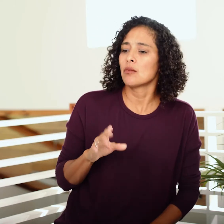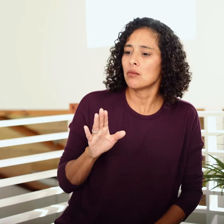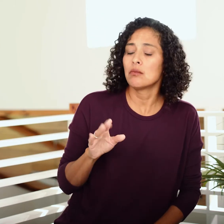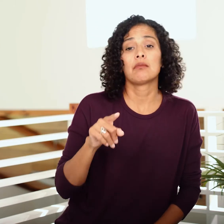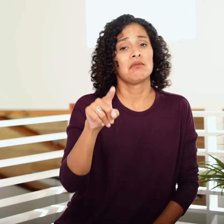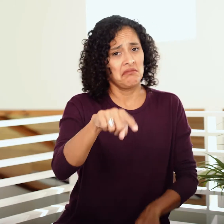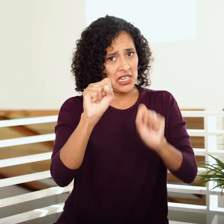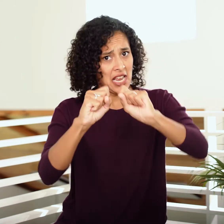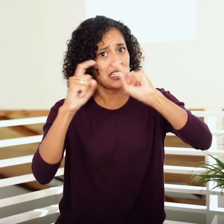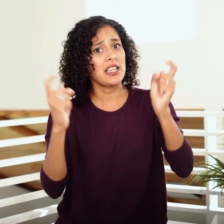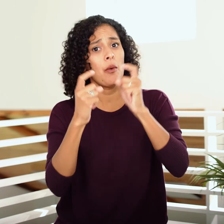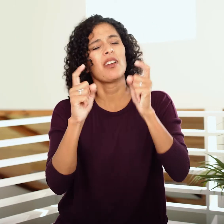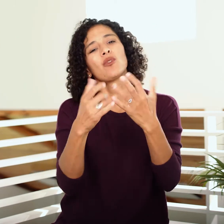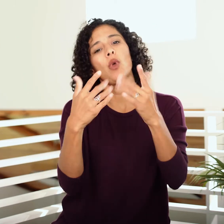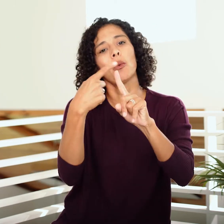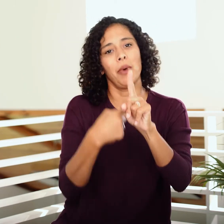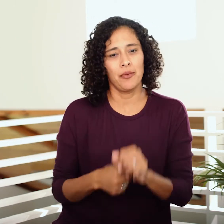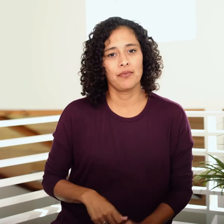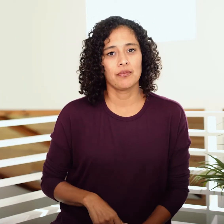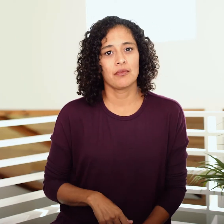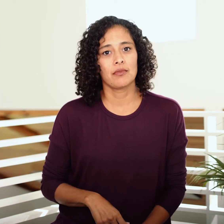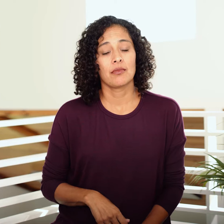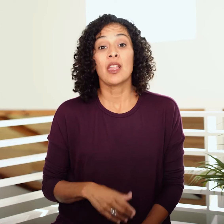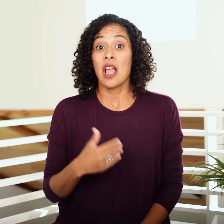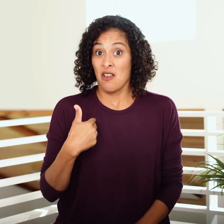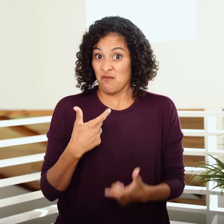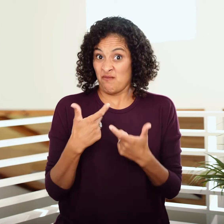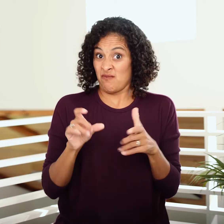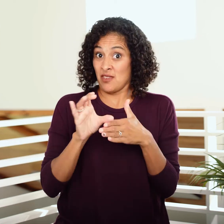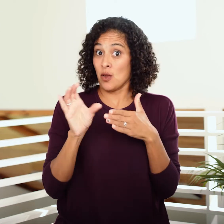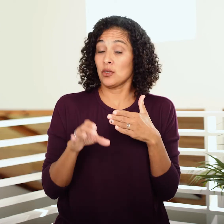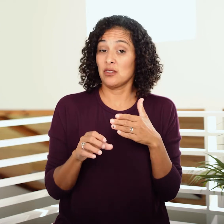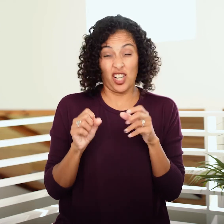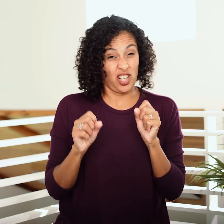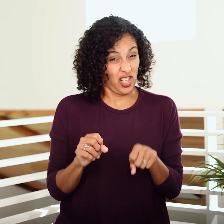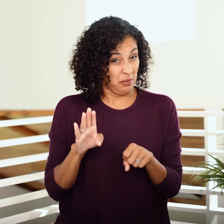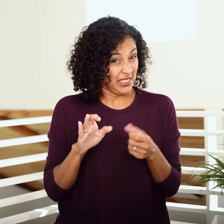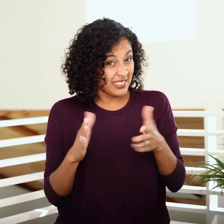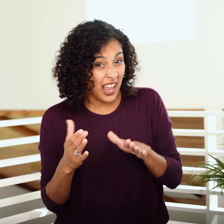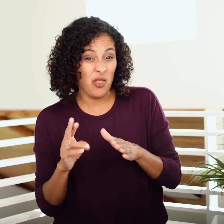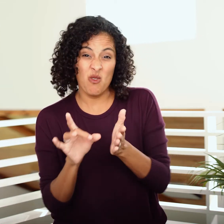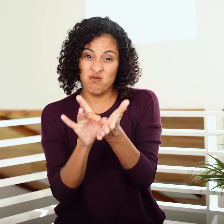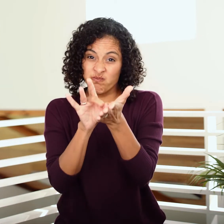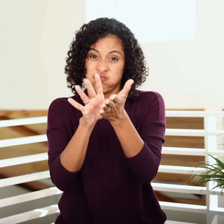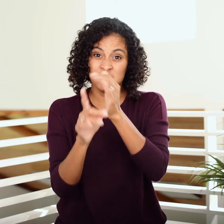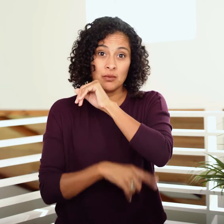“You can celebrate it—you just have to wait a month.” There are big consequences, possibly death or excommunication,